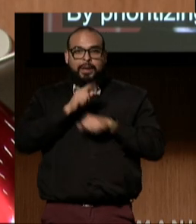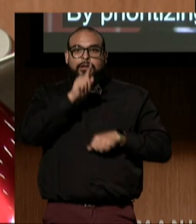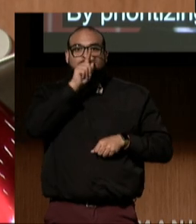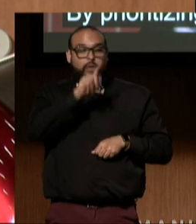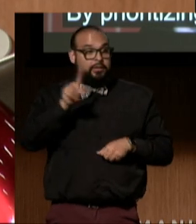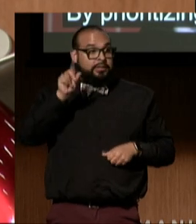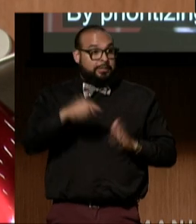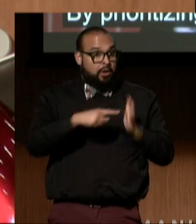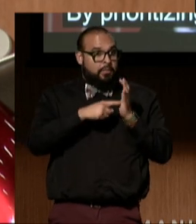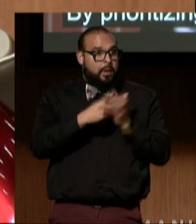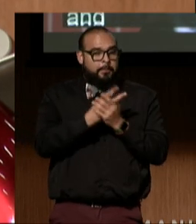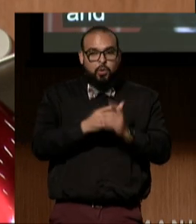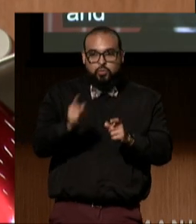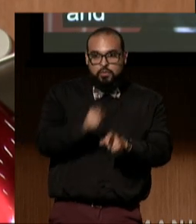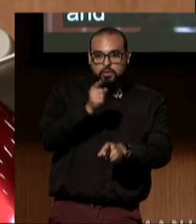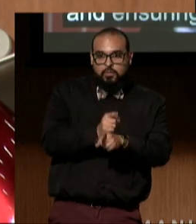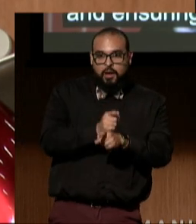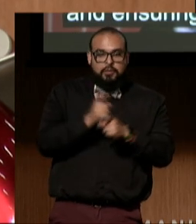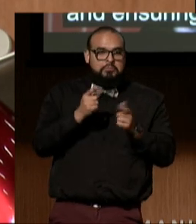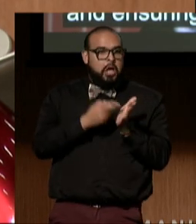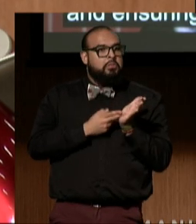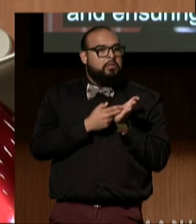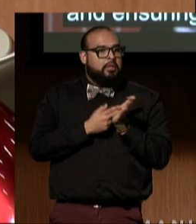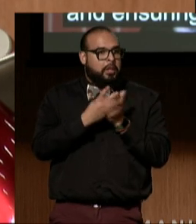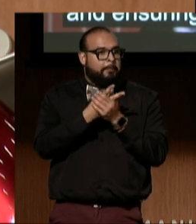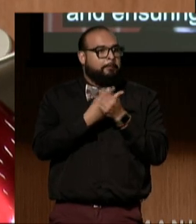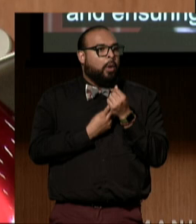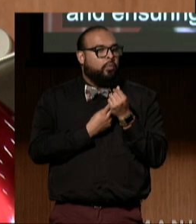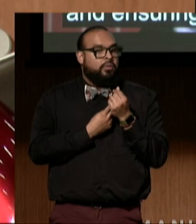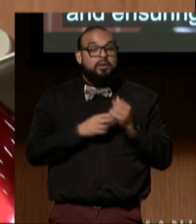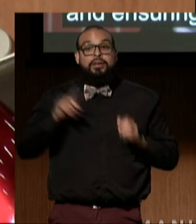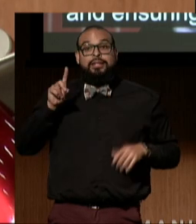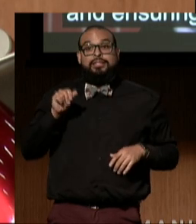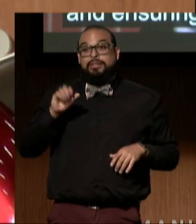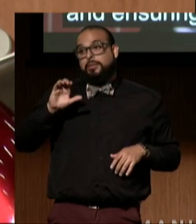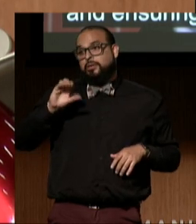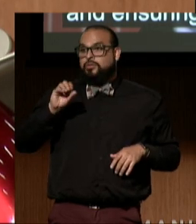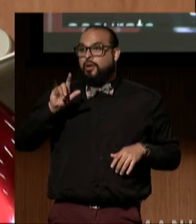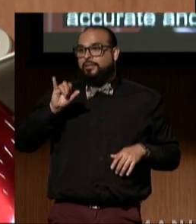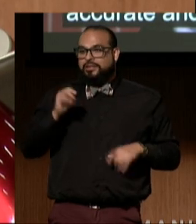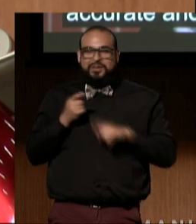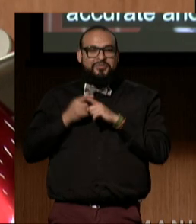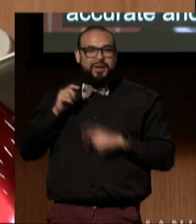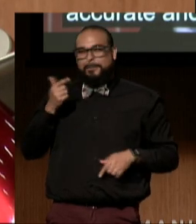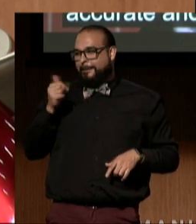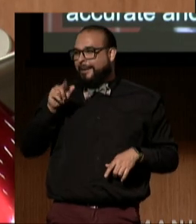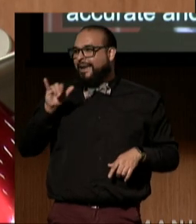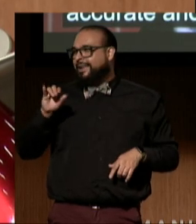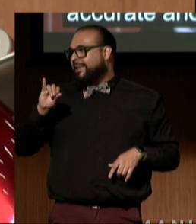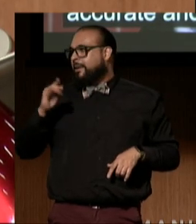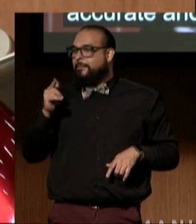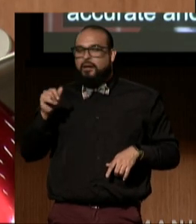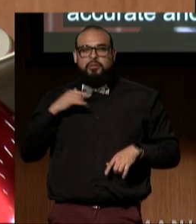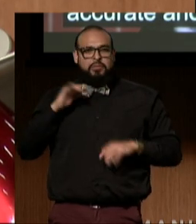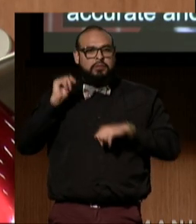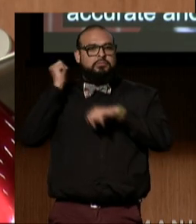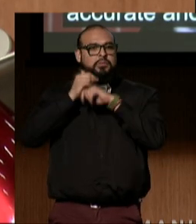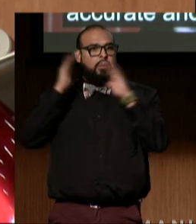is both accurate and authentic, the disability collection by Getty Images sets a high standard for the industry